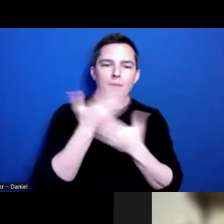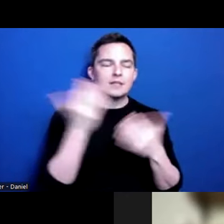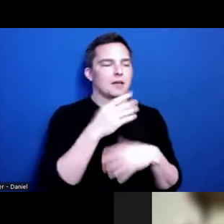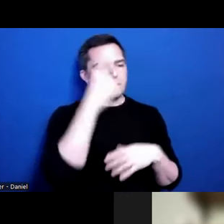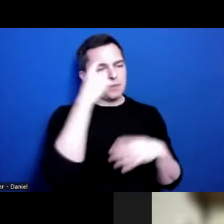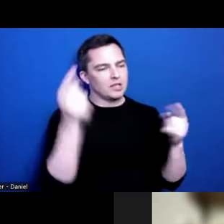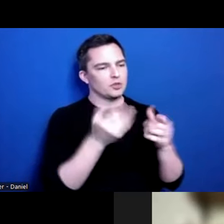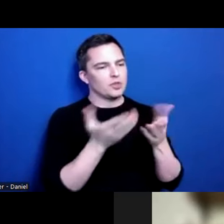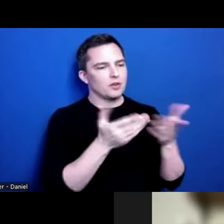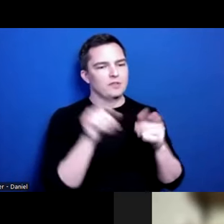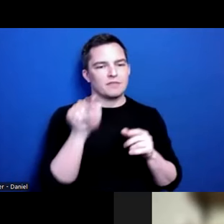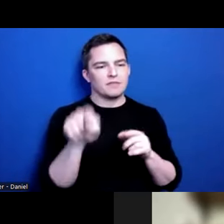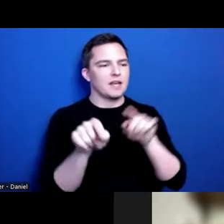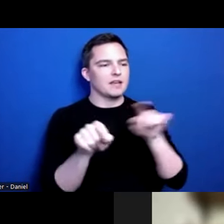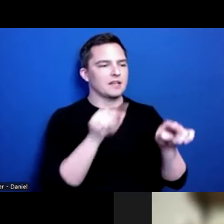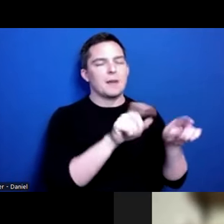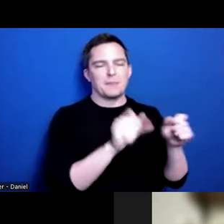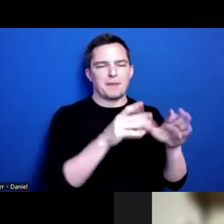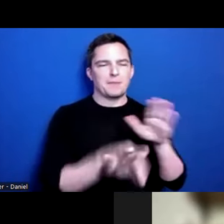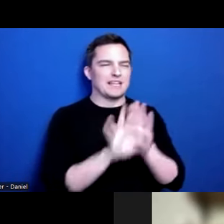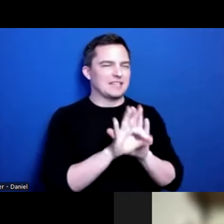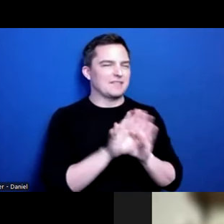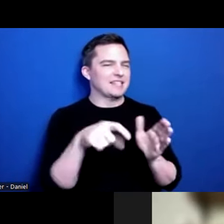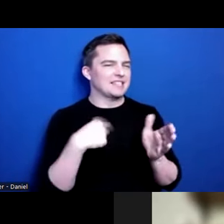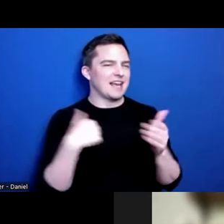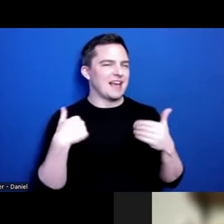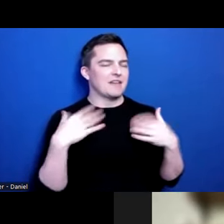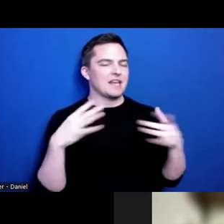people are able to identify the needs I have and connect me to what those are.